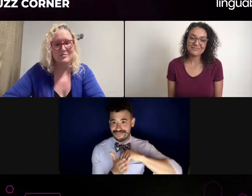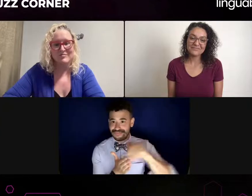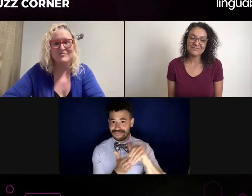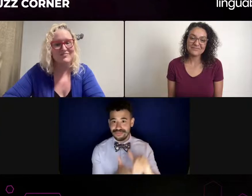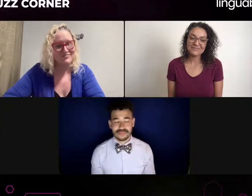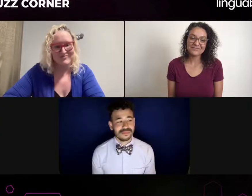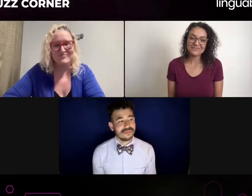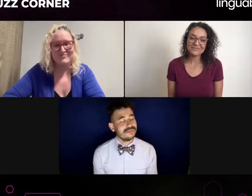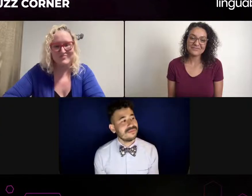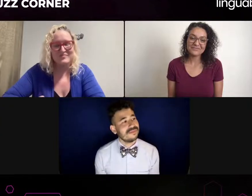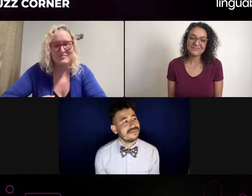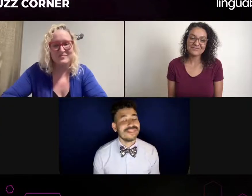because...